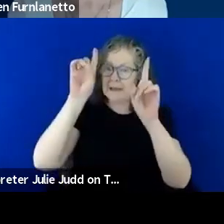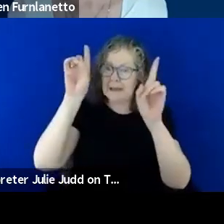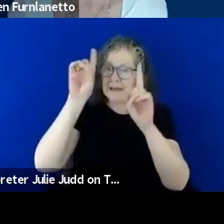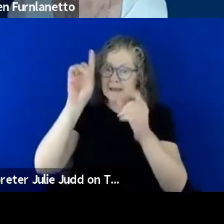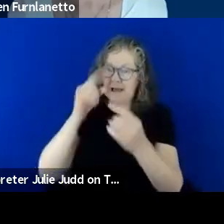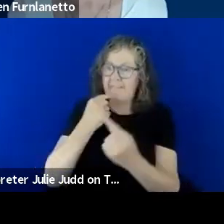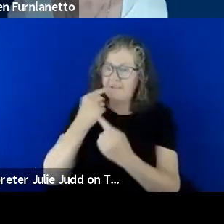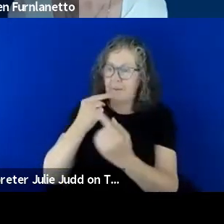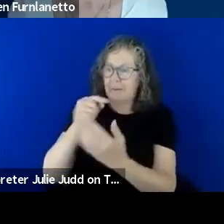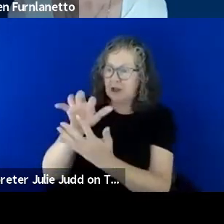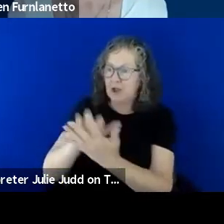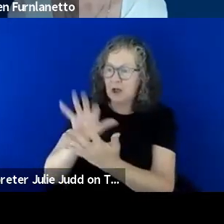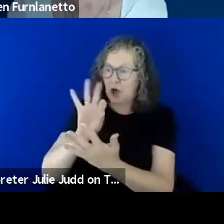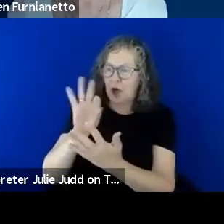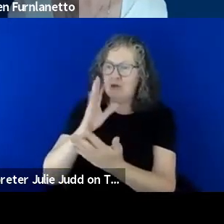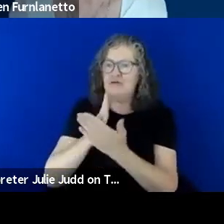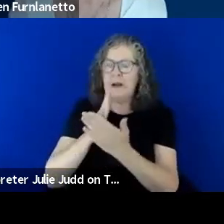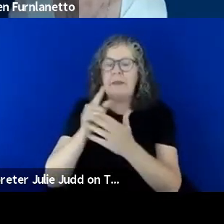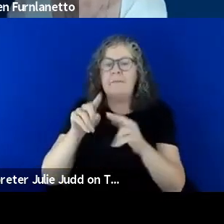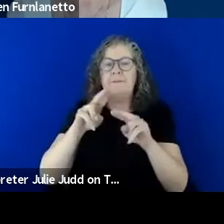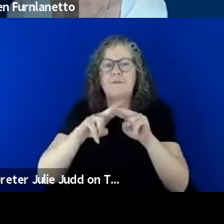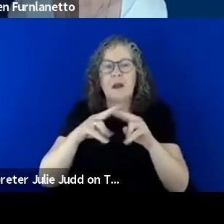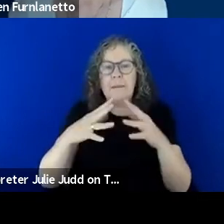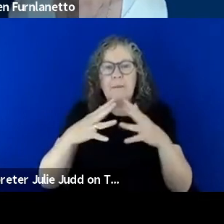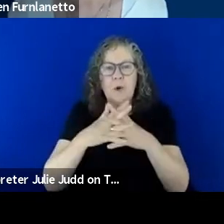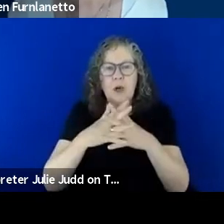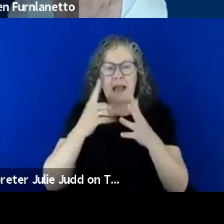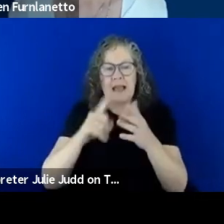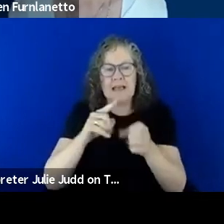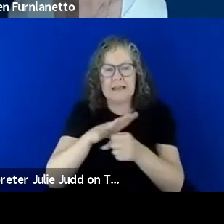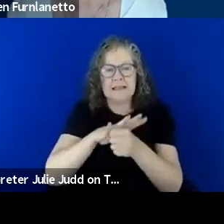with the framework and the setting within which the plan is developed